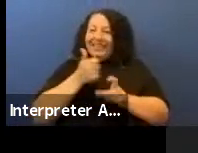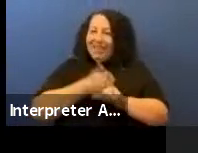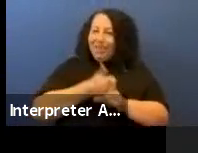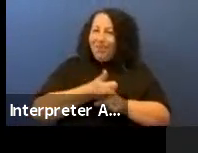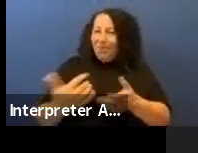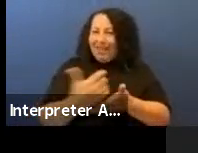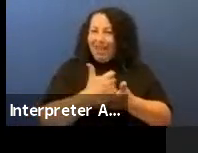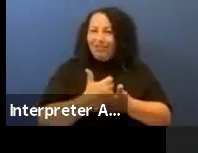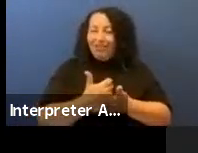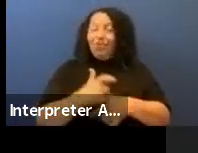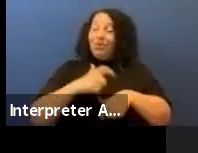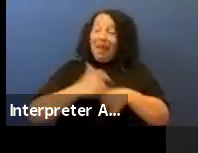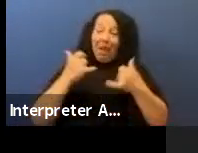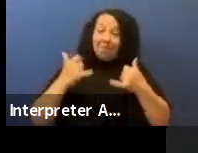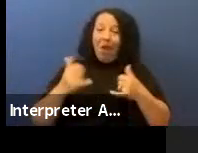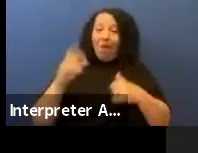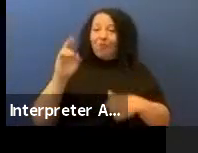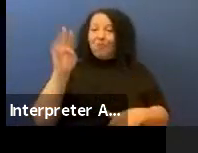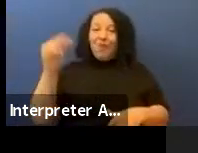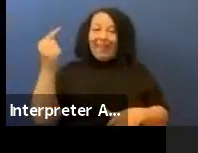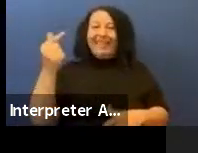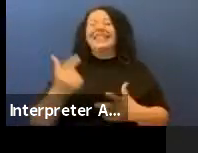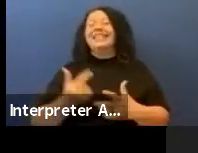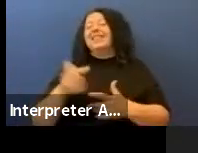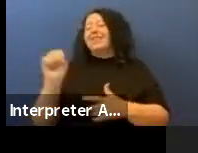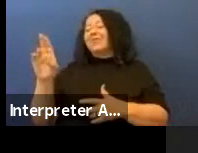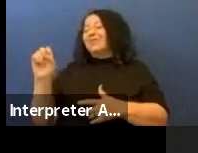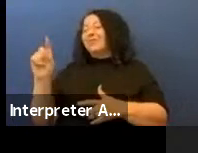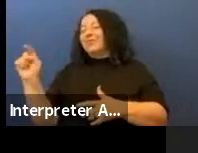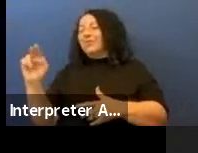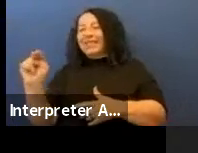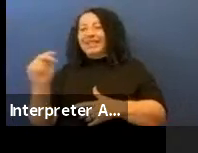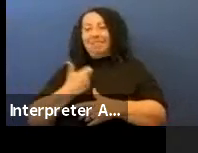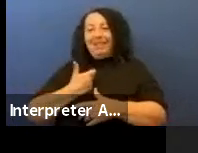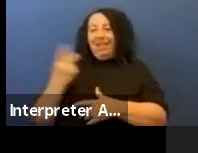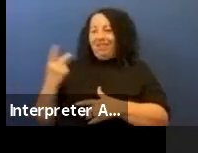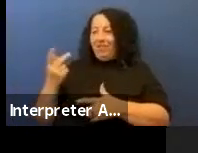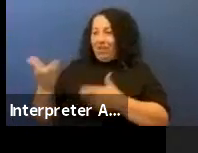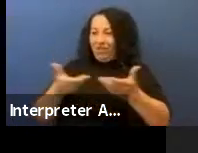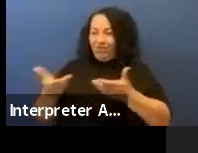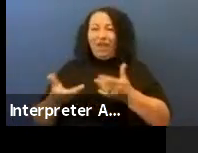Suzan and I have brought together individual Native American women and men